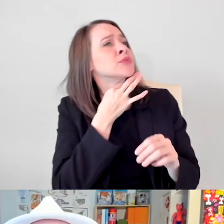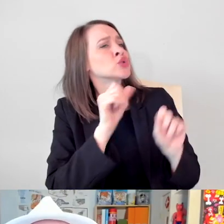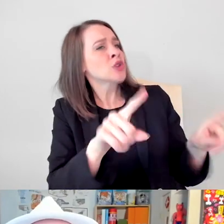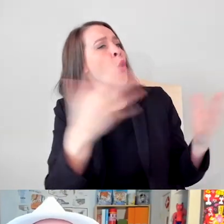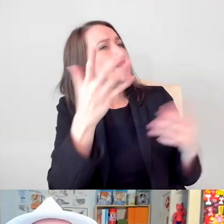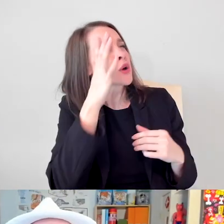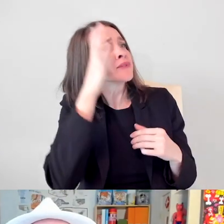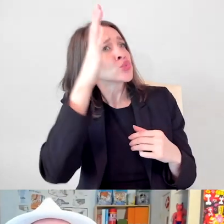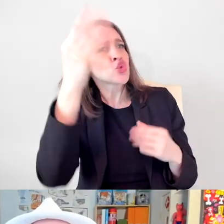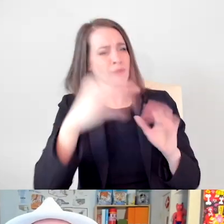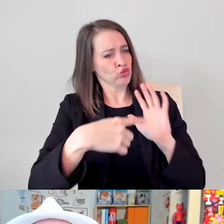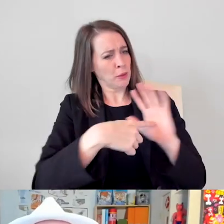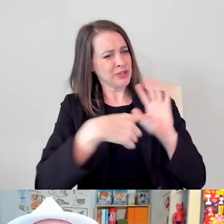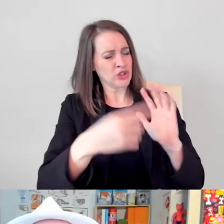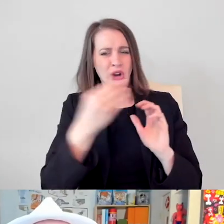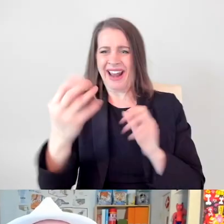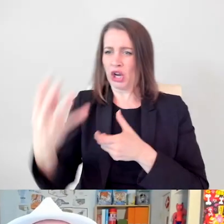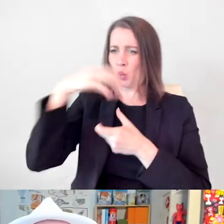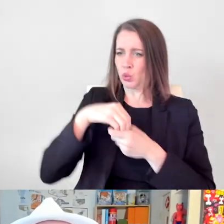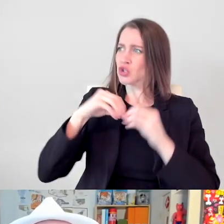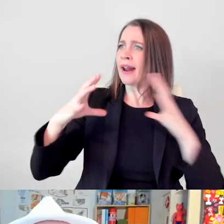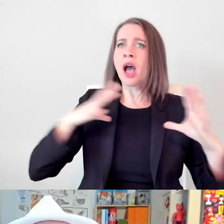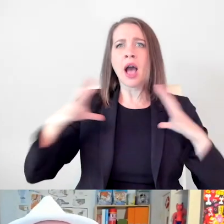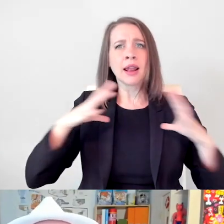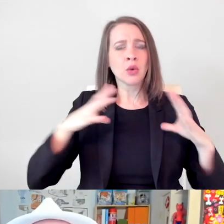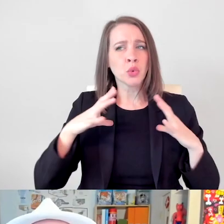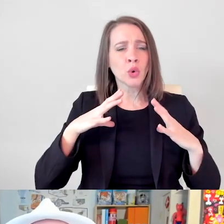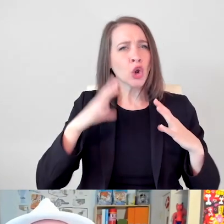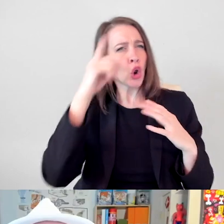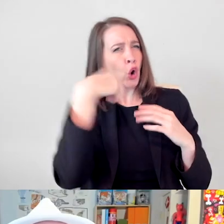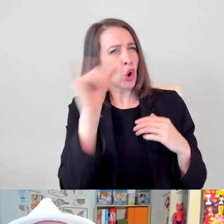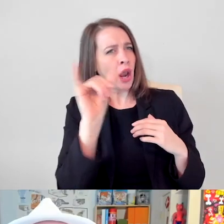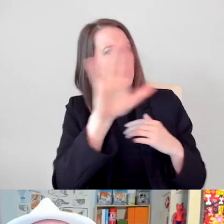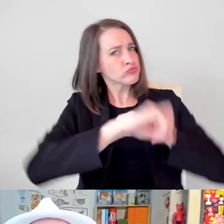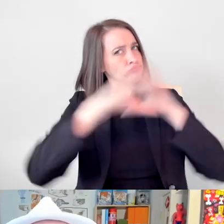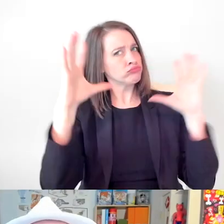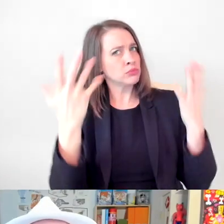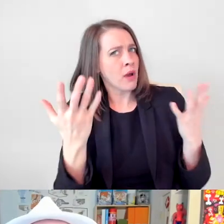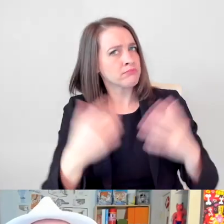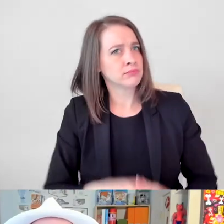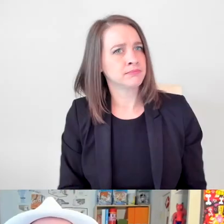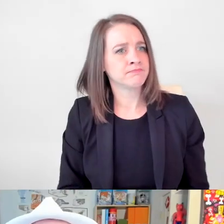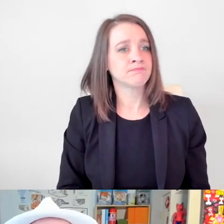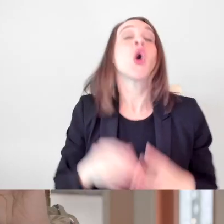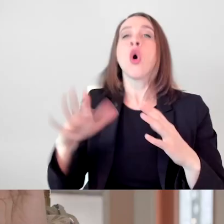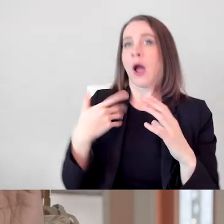What does the future of representation and inclusion in Hollywood hopefully look like to you?